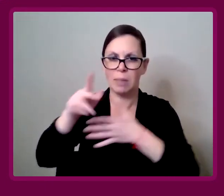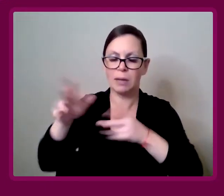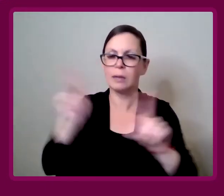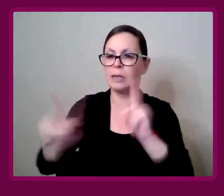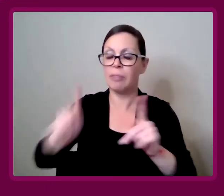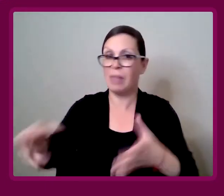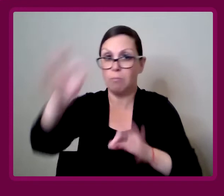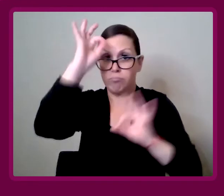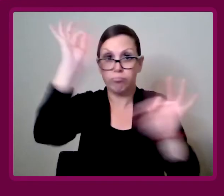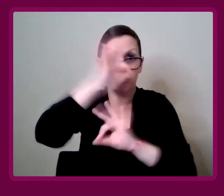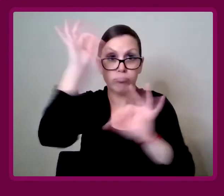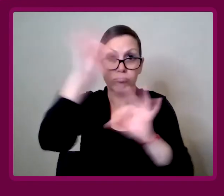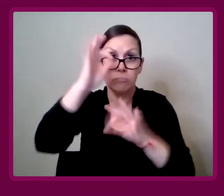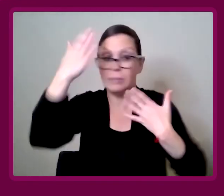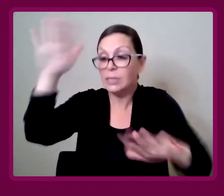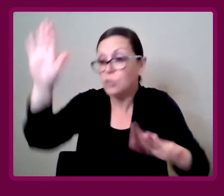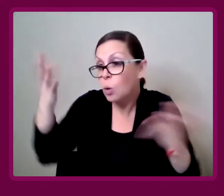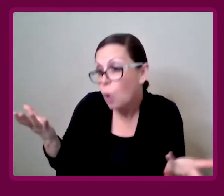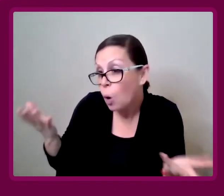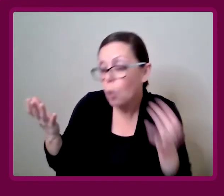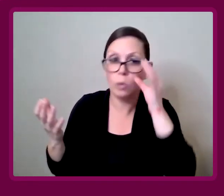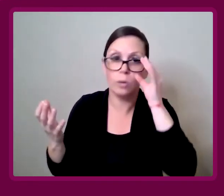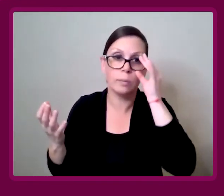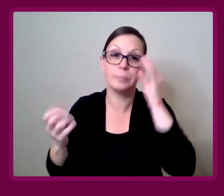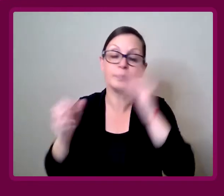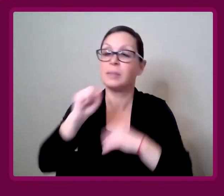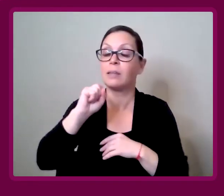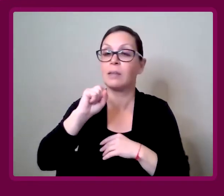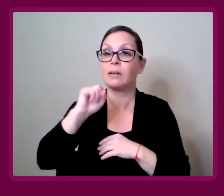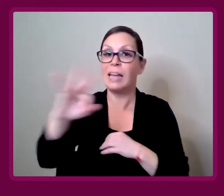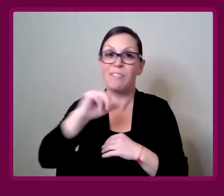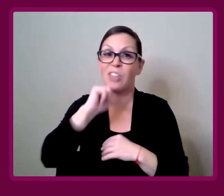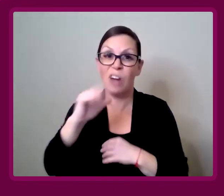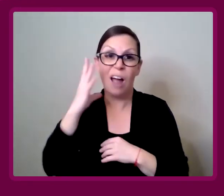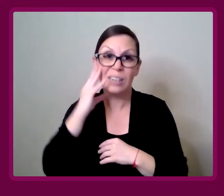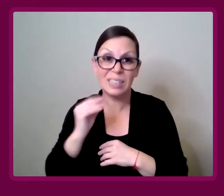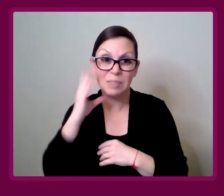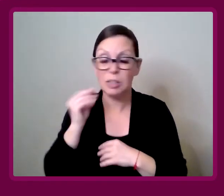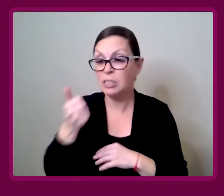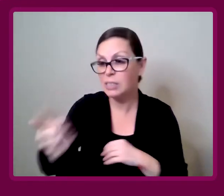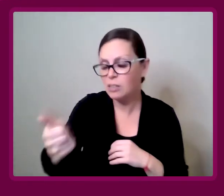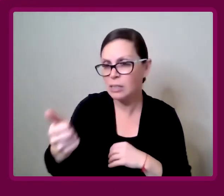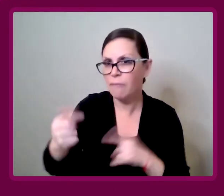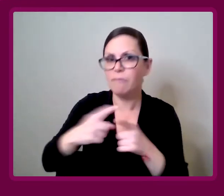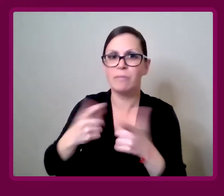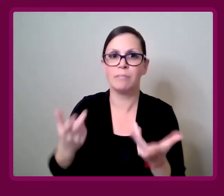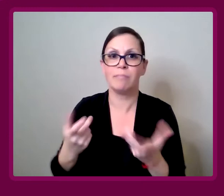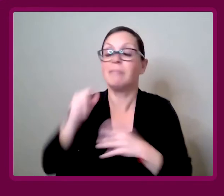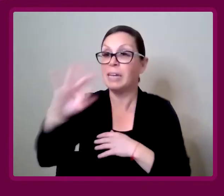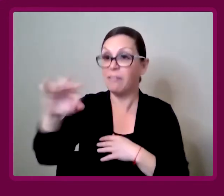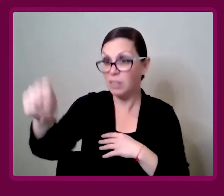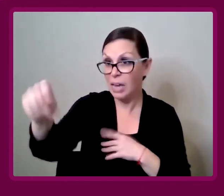public have no idea, realistically. Unless it comes to them, or it comes to their family member, and suddenly realize that,